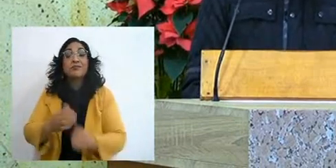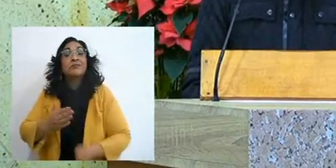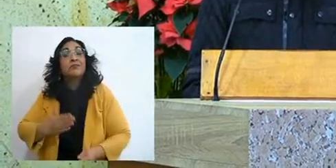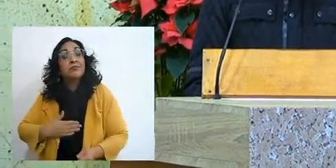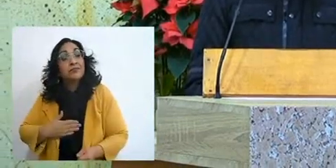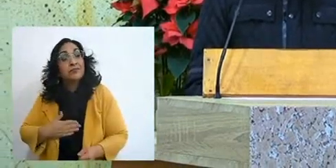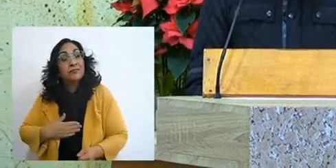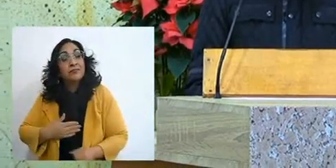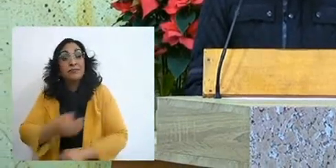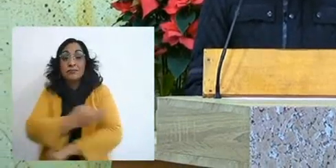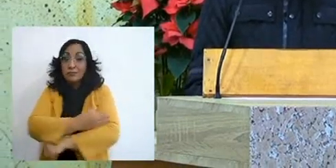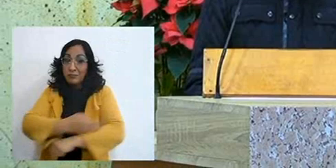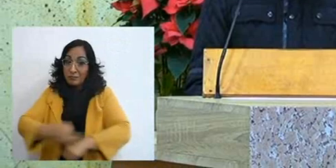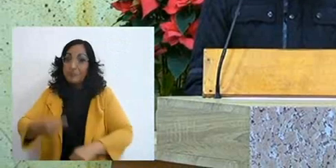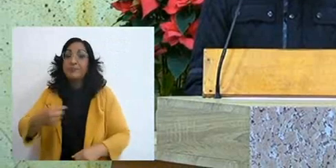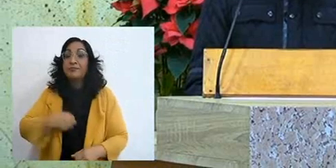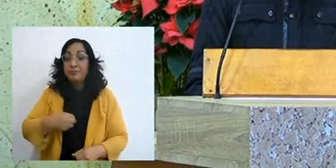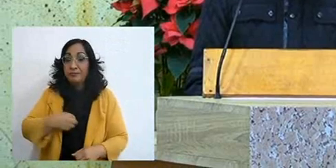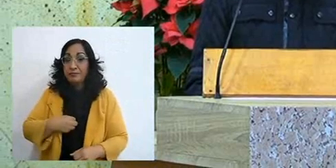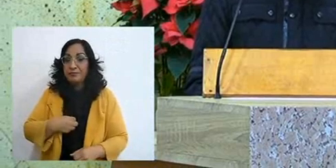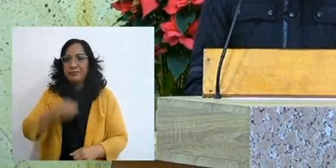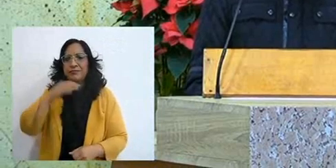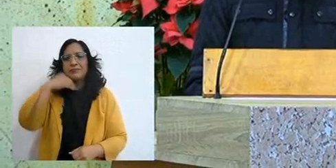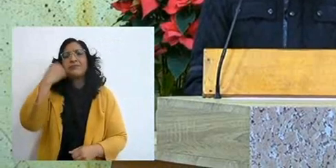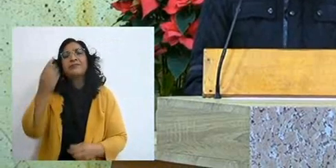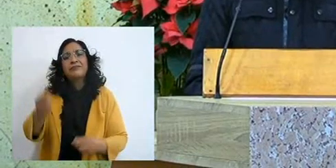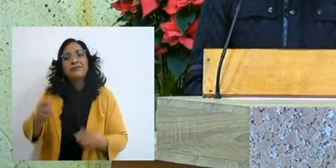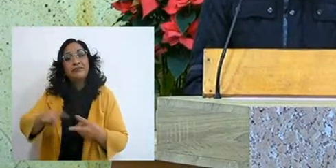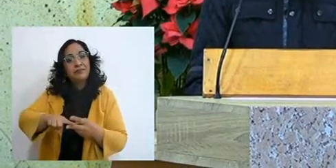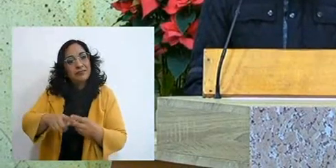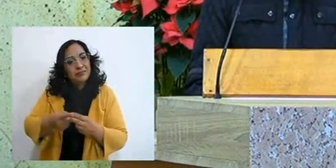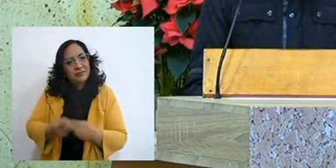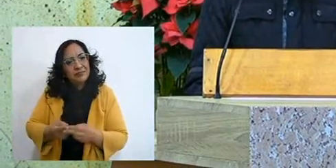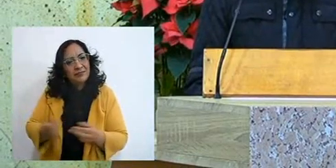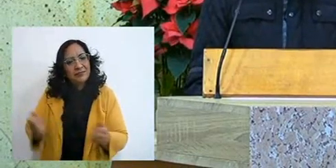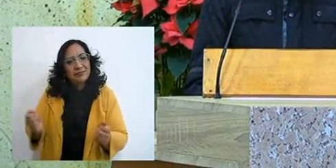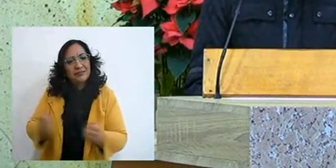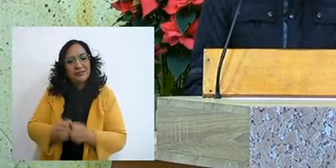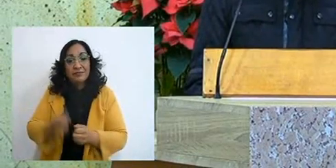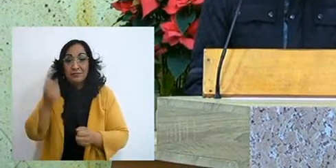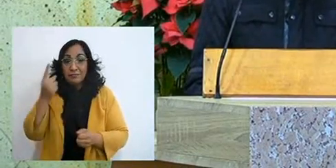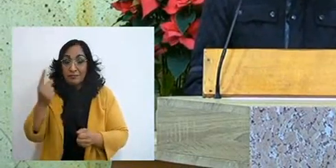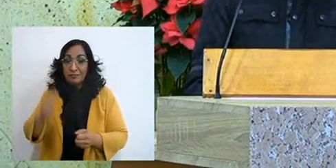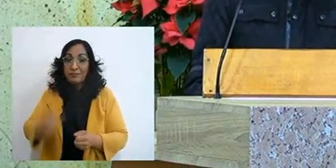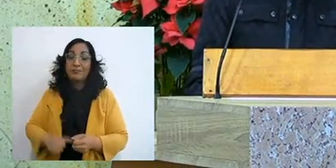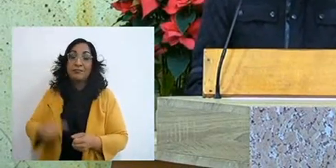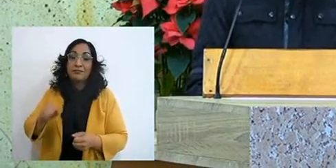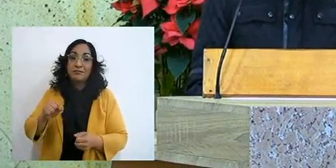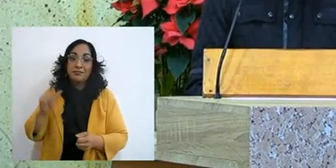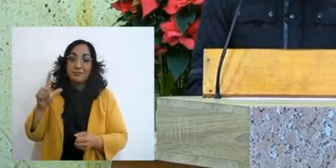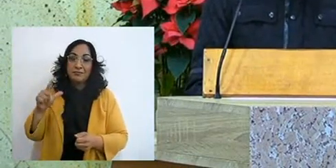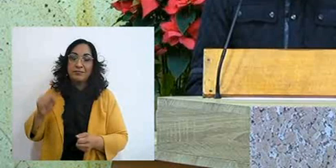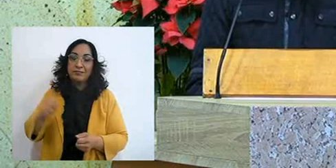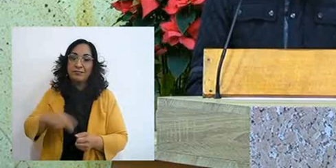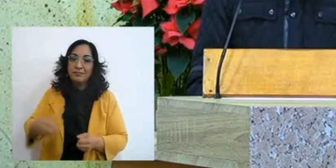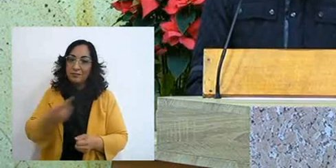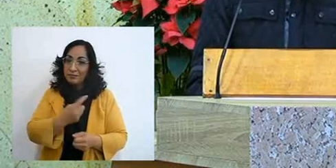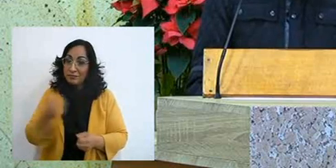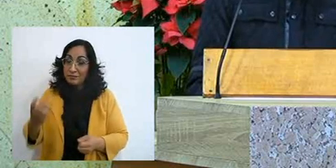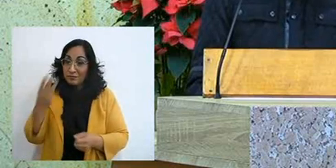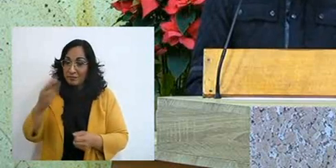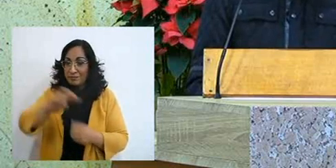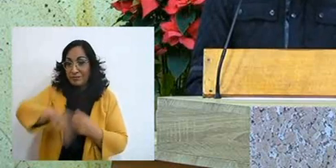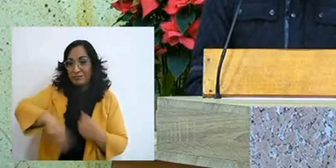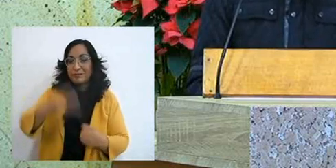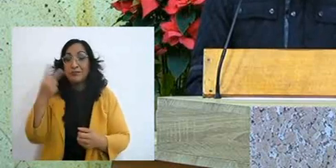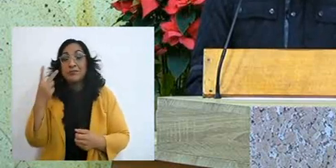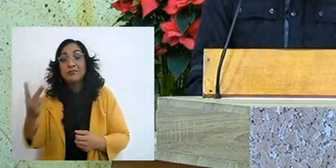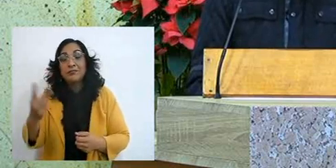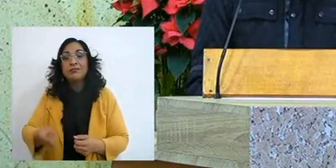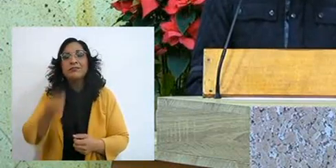and I want to start with a Psalm, Psalm 103:2 and it says: